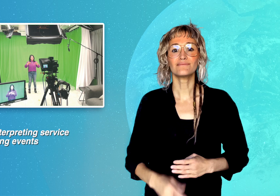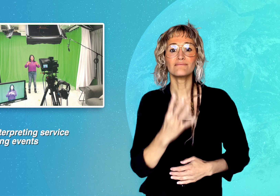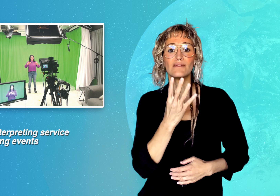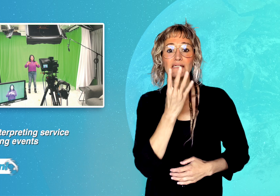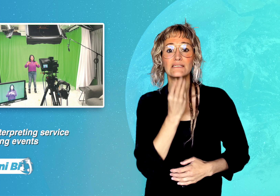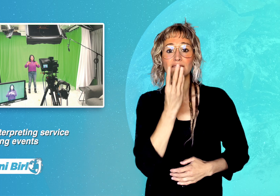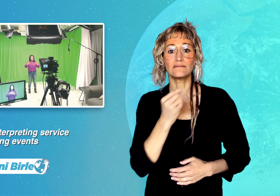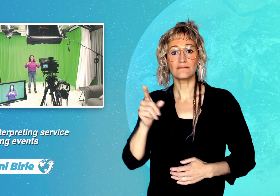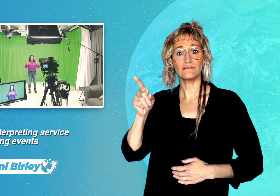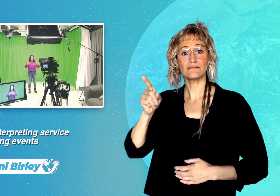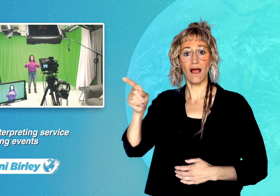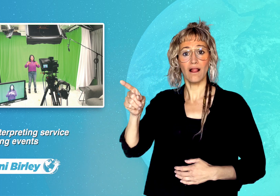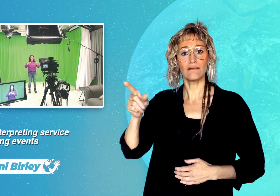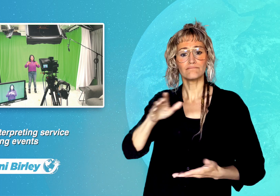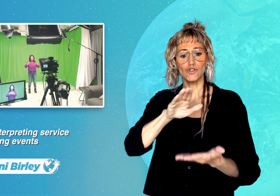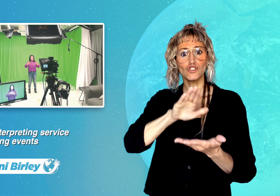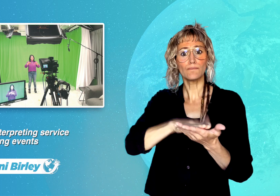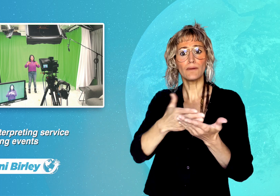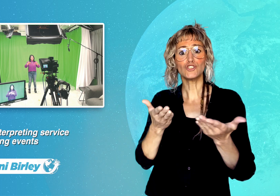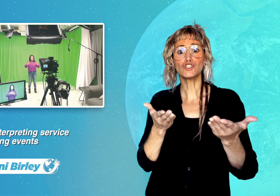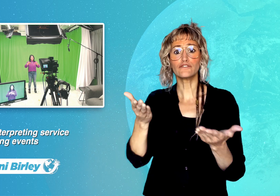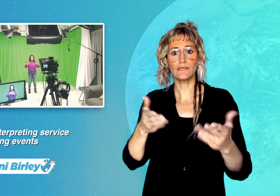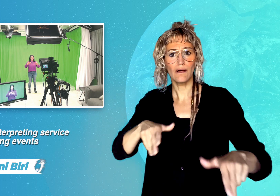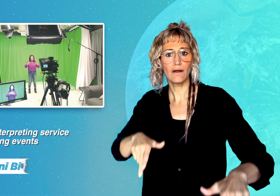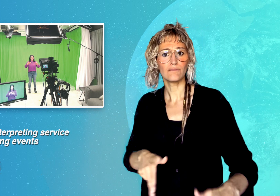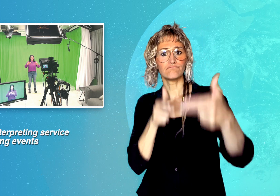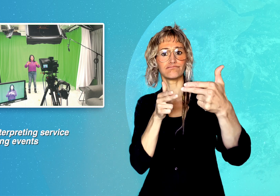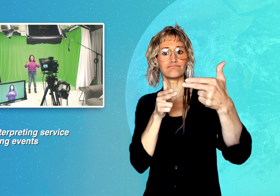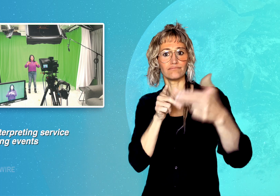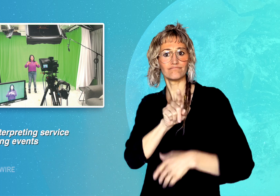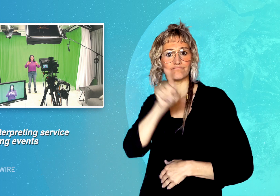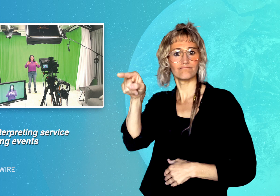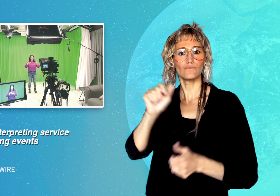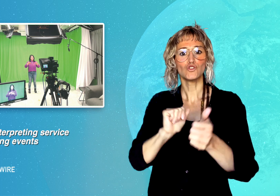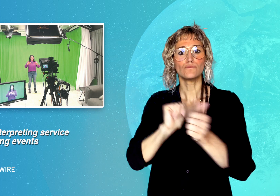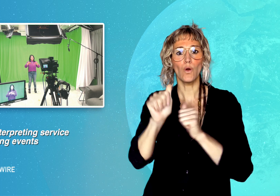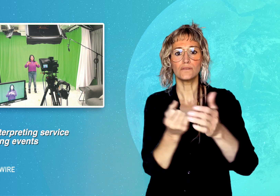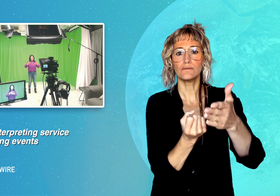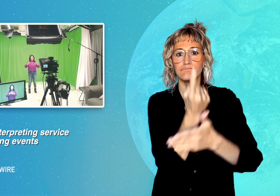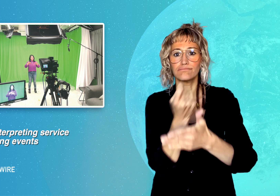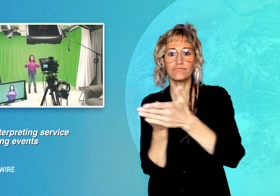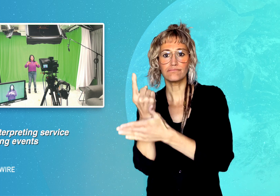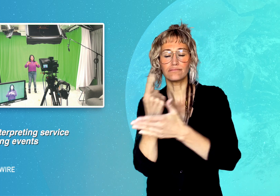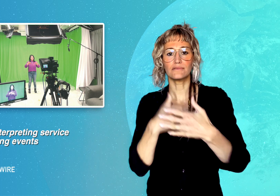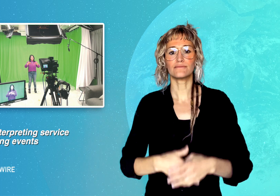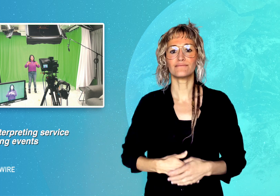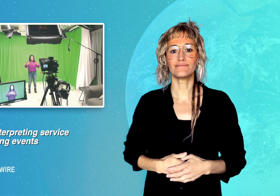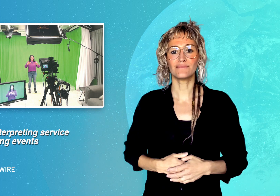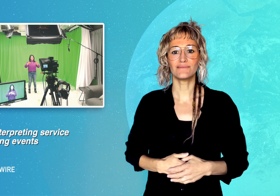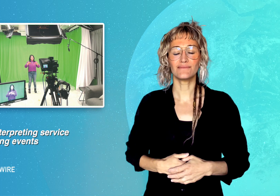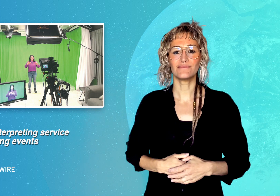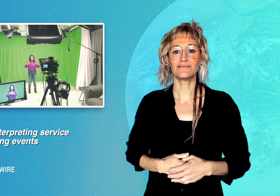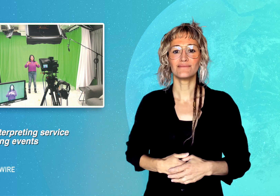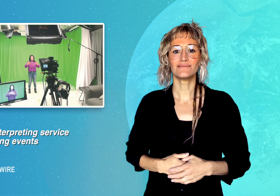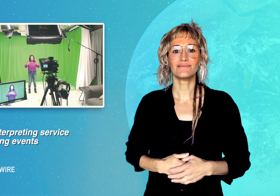Video interpreting service at sporting events